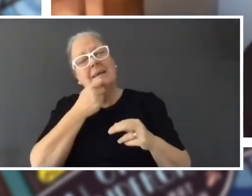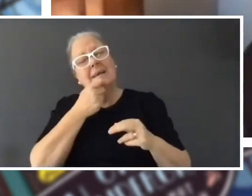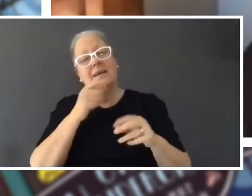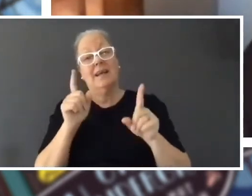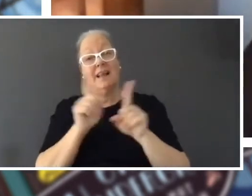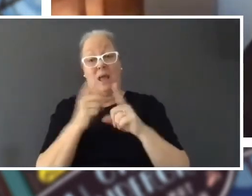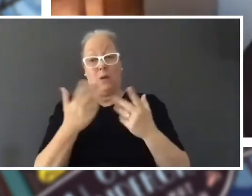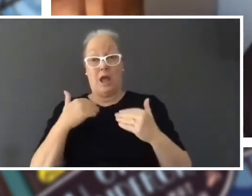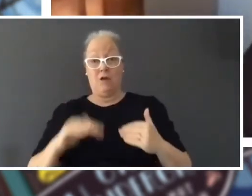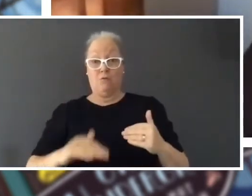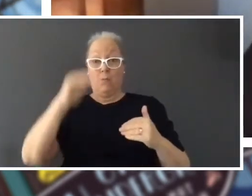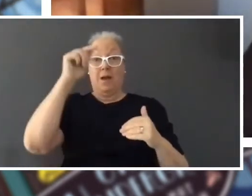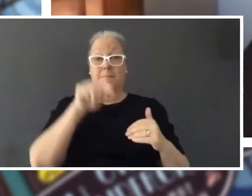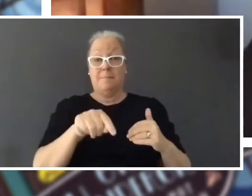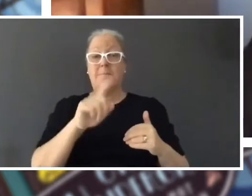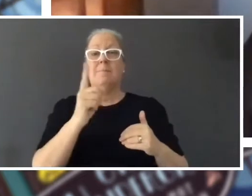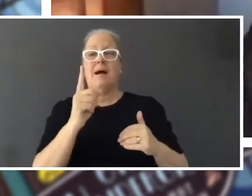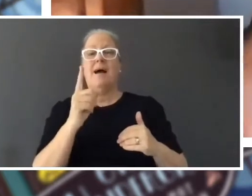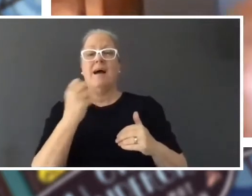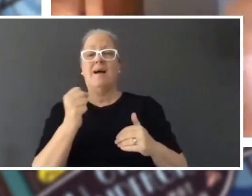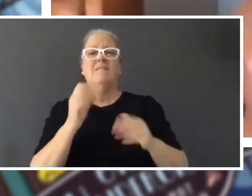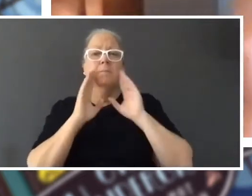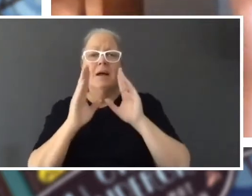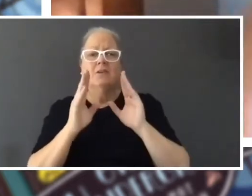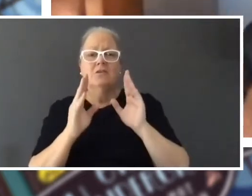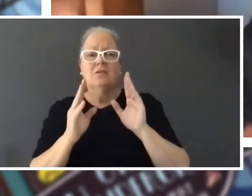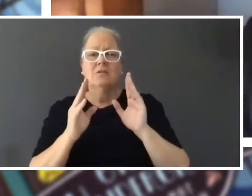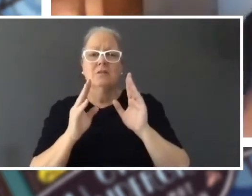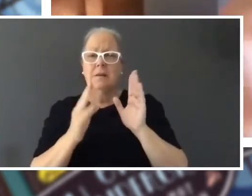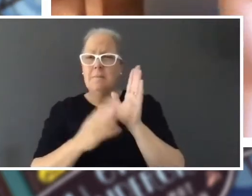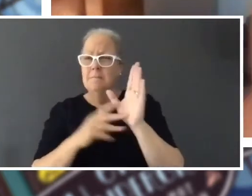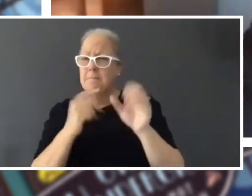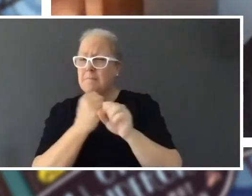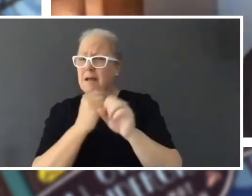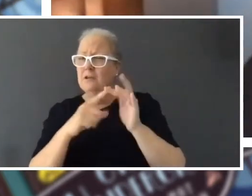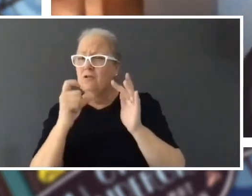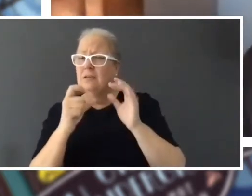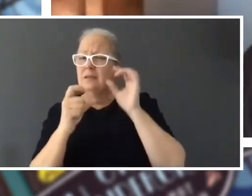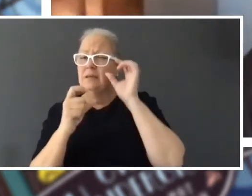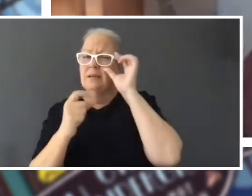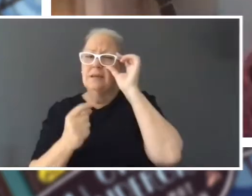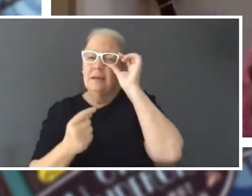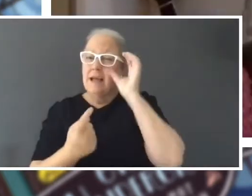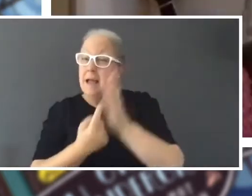except with magic stuff added or is it magic, maybe it's magic. It's a little. Tess: A little bit magic, a little bit magic.